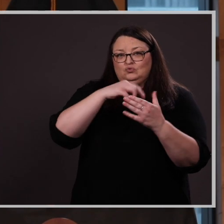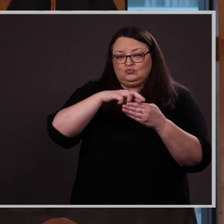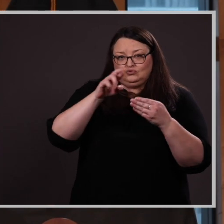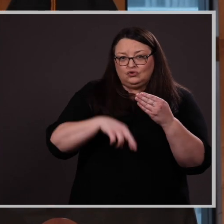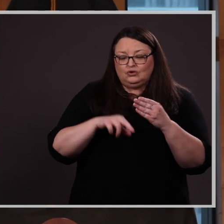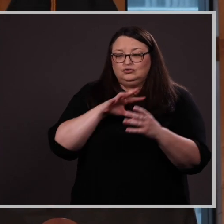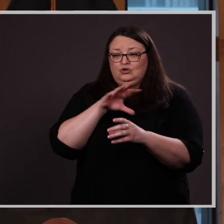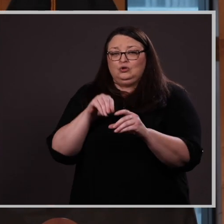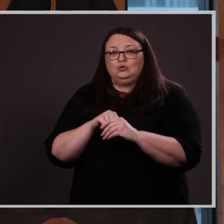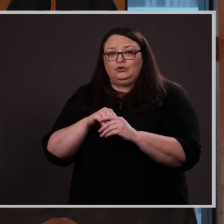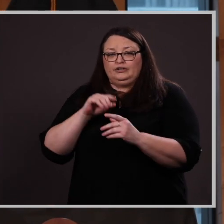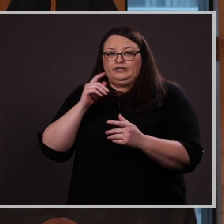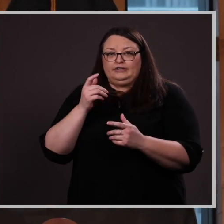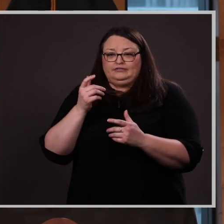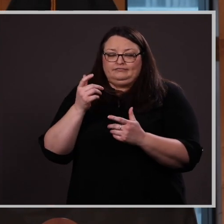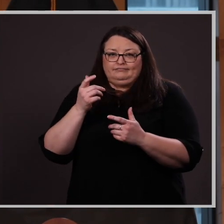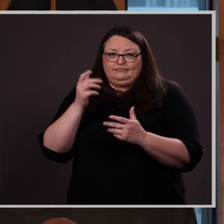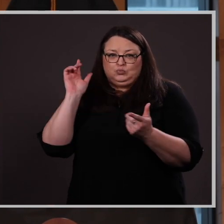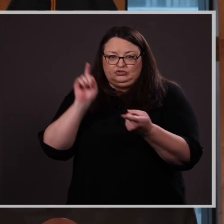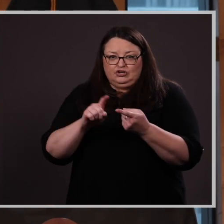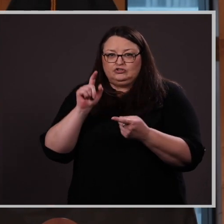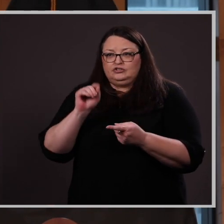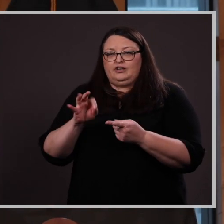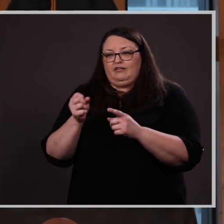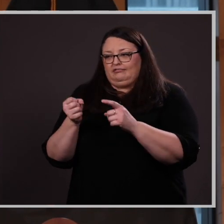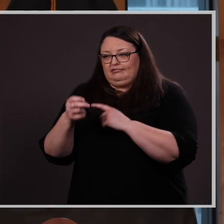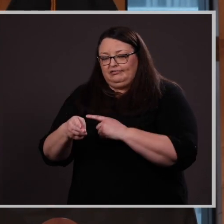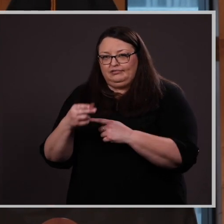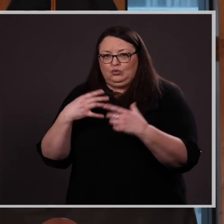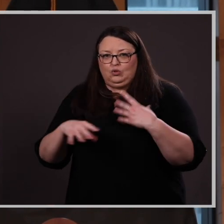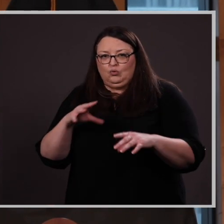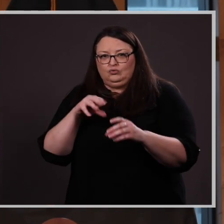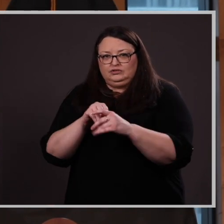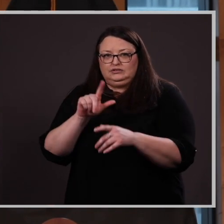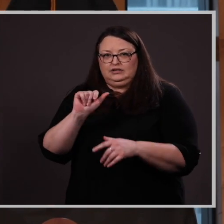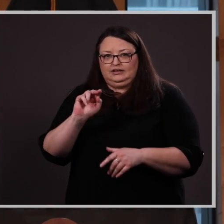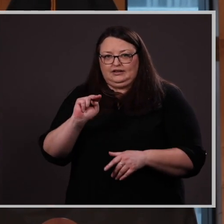including the reduction of discarded clothing going into landfills. It’s so exciting to